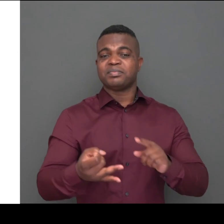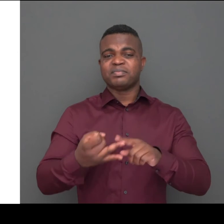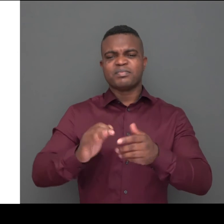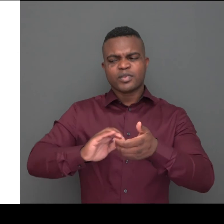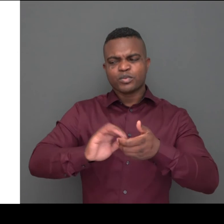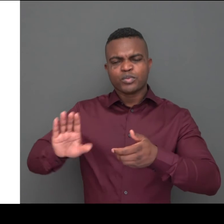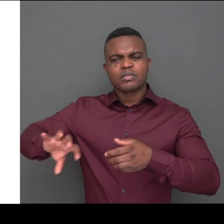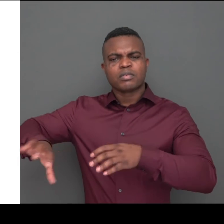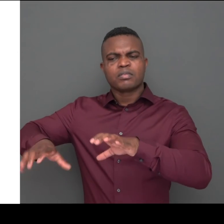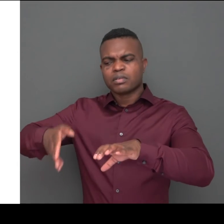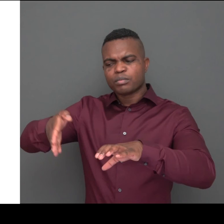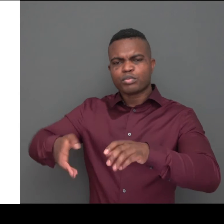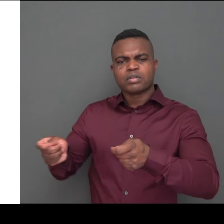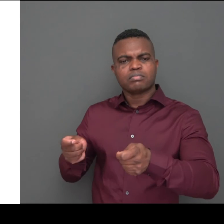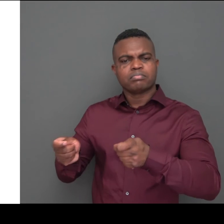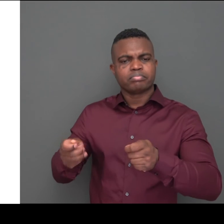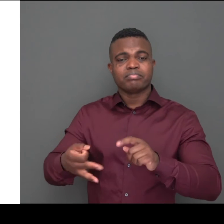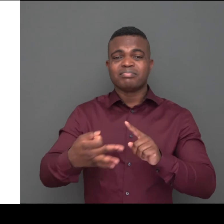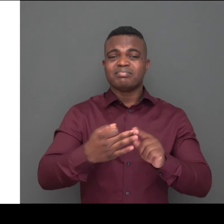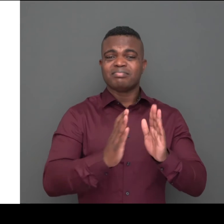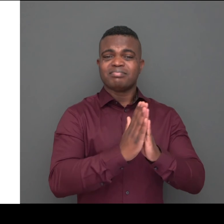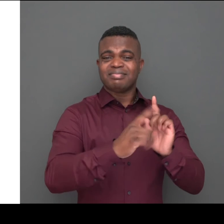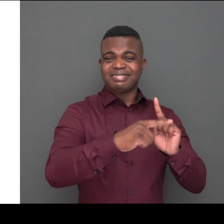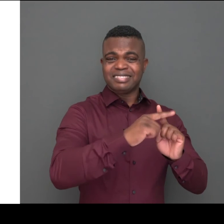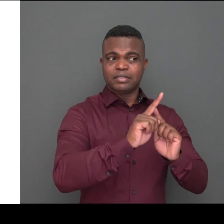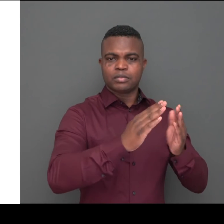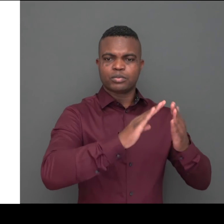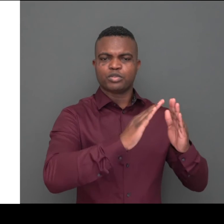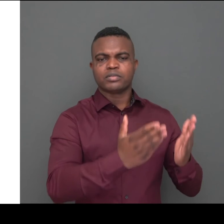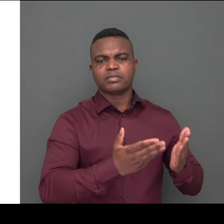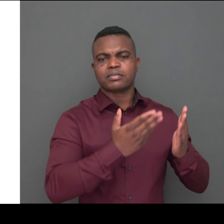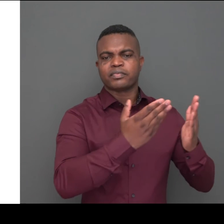of European Border Regions, Saint John of God Community Services,